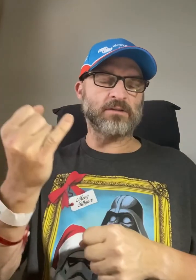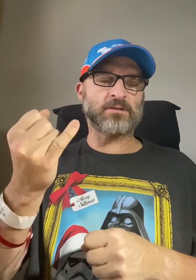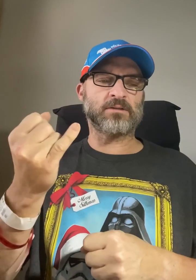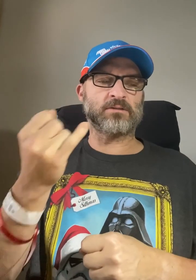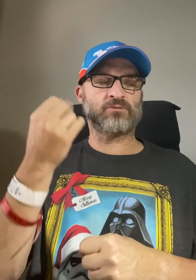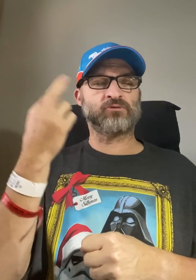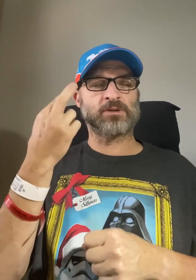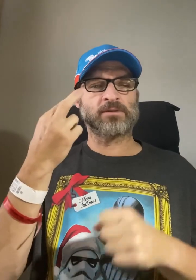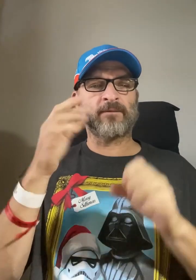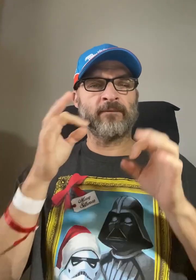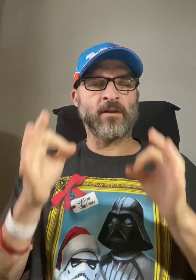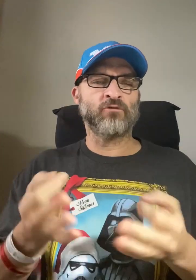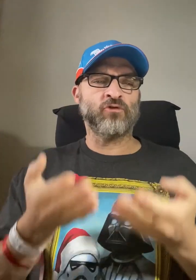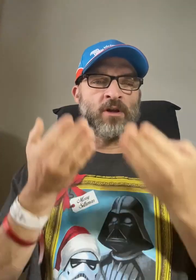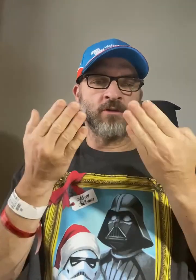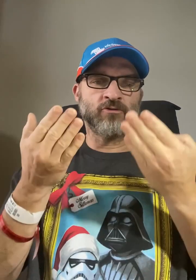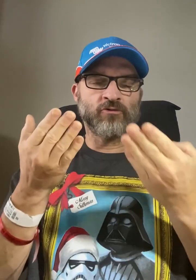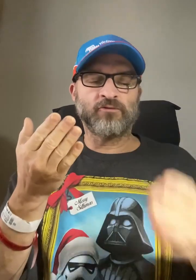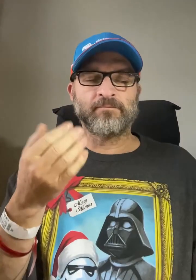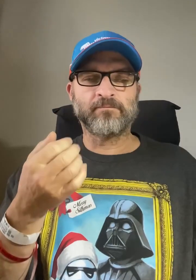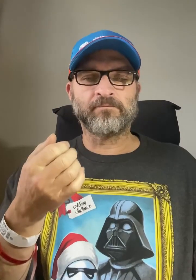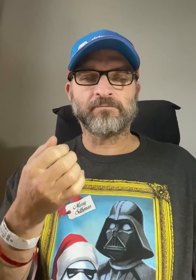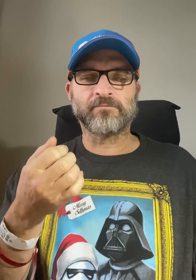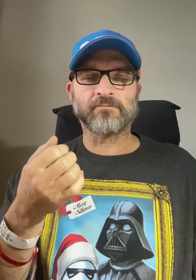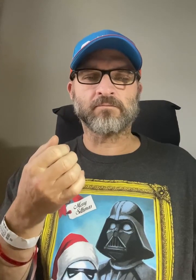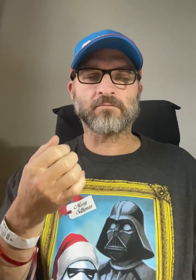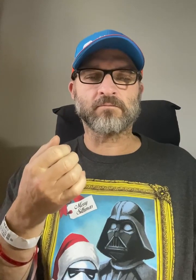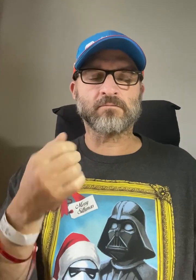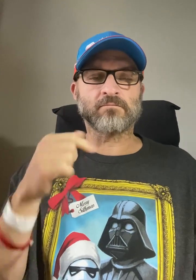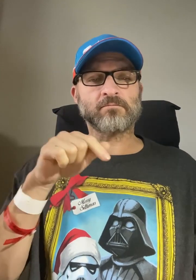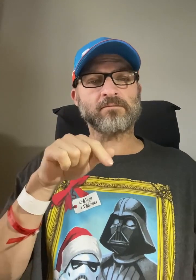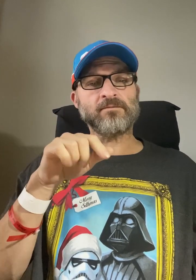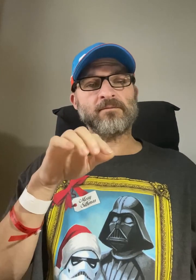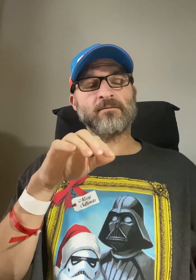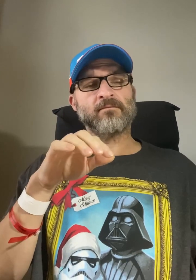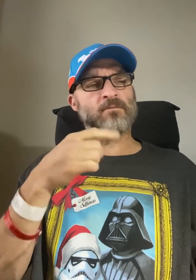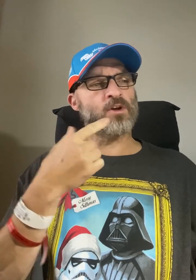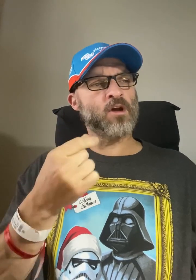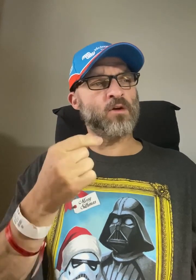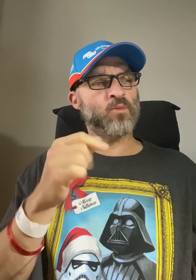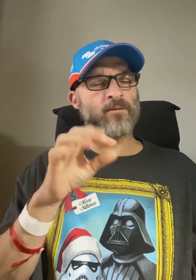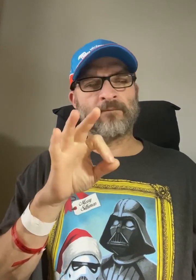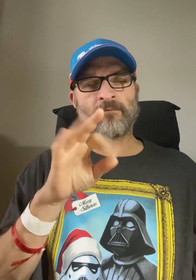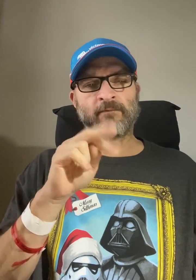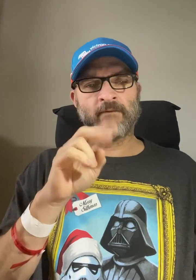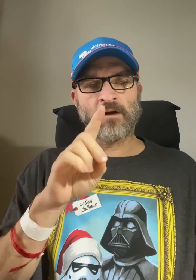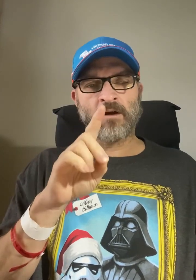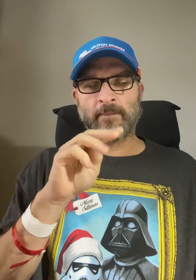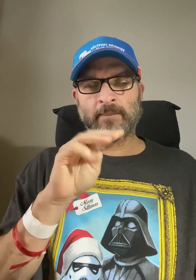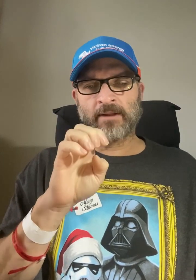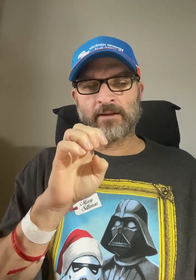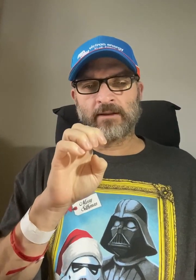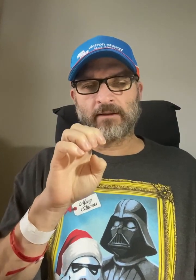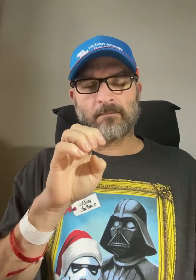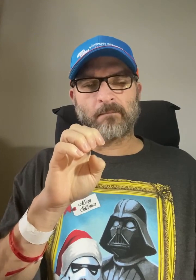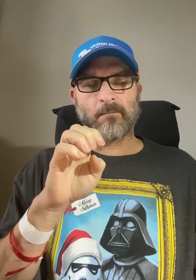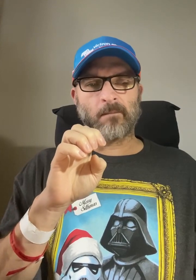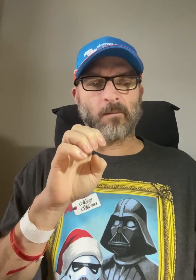the reason for the fundraiser. GoFundMe